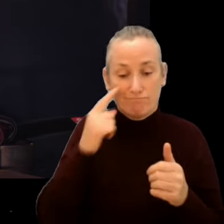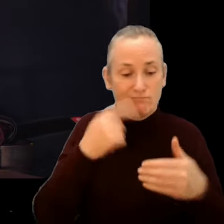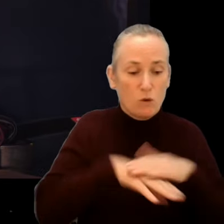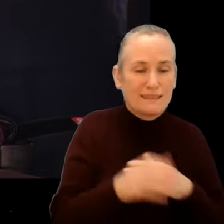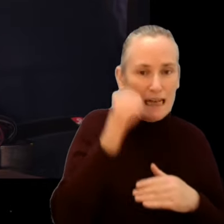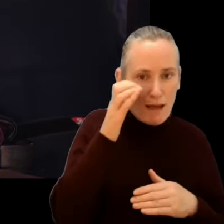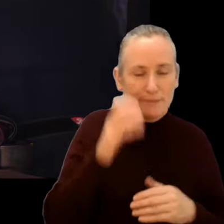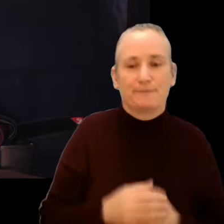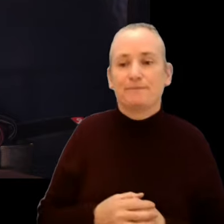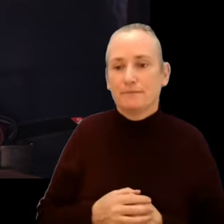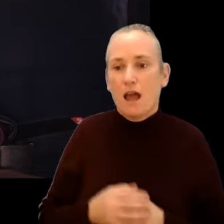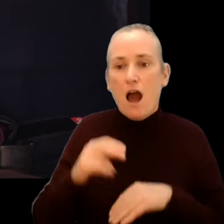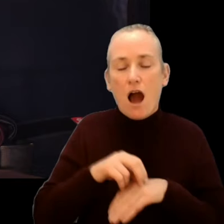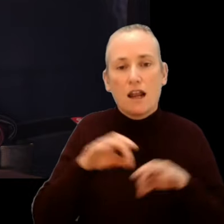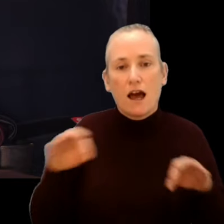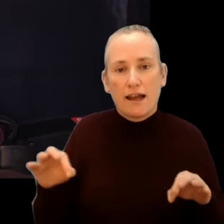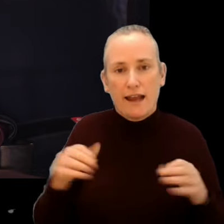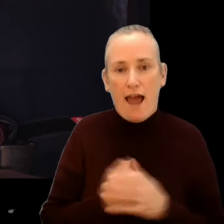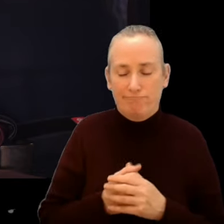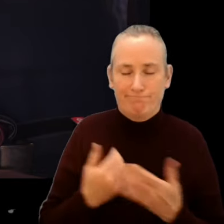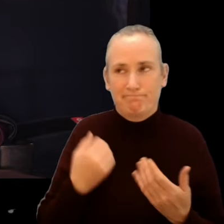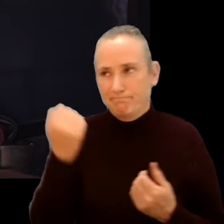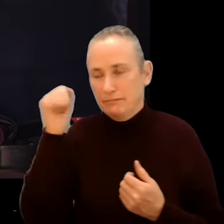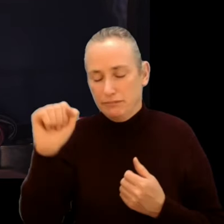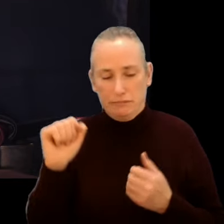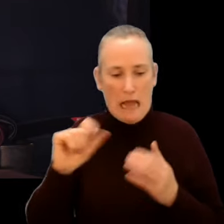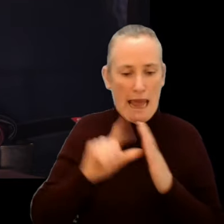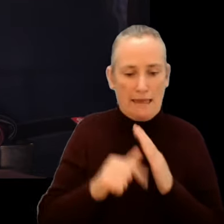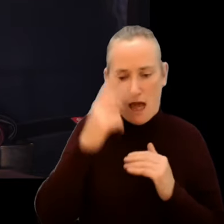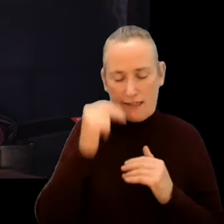An online programme of anarchic, offbeat, and just plain weird and wonderful “Late Night” Shorts